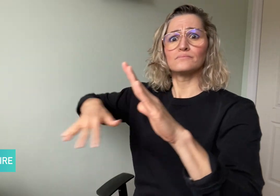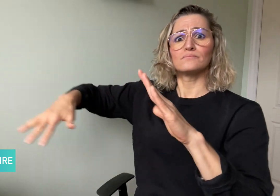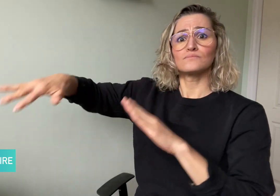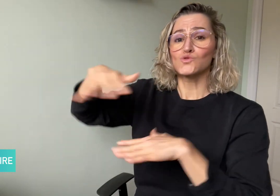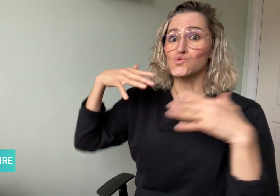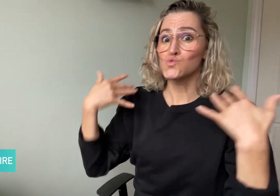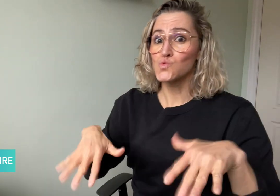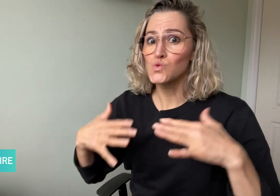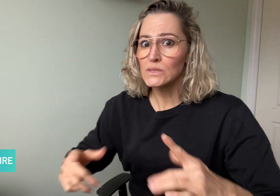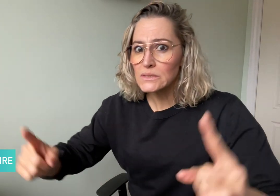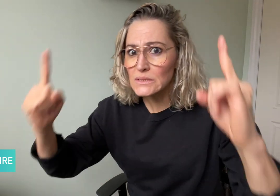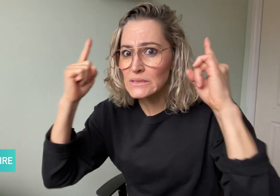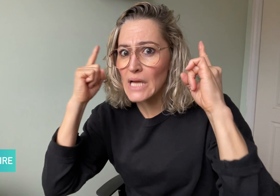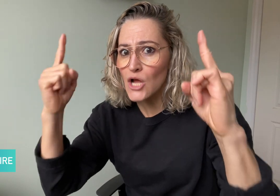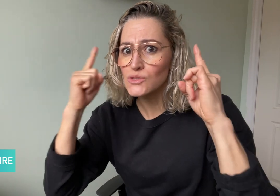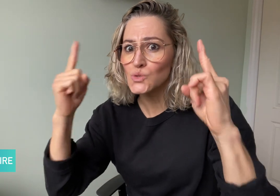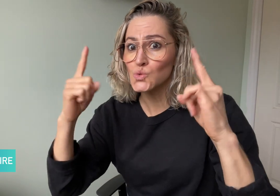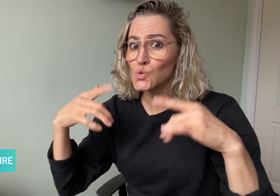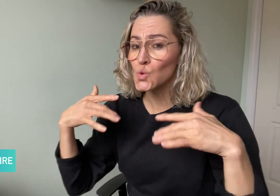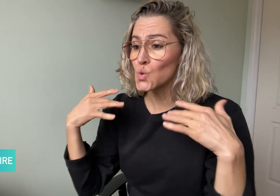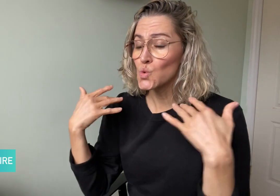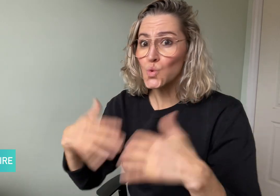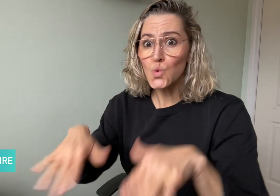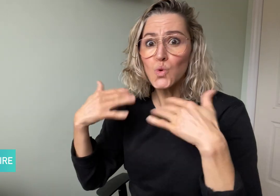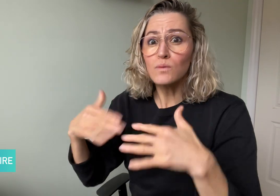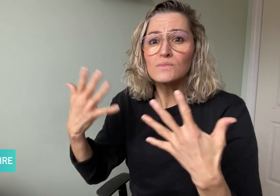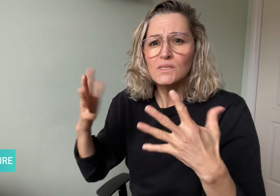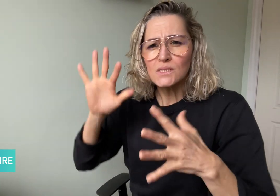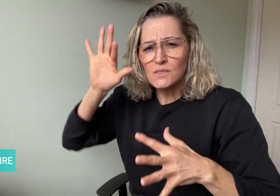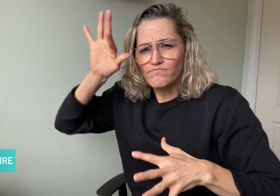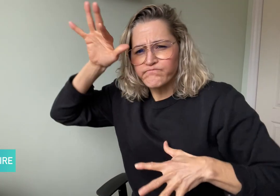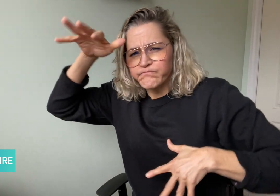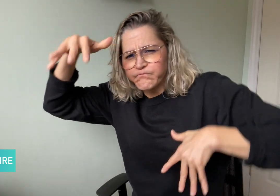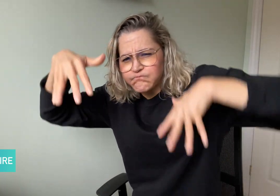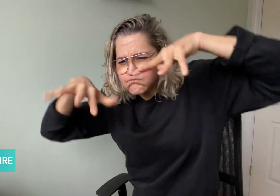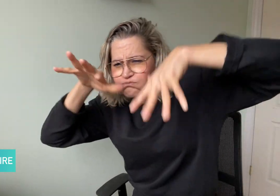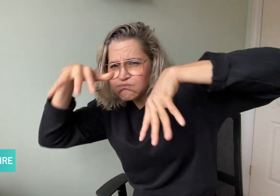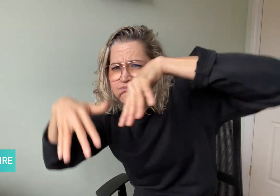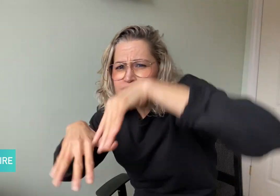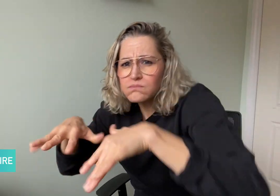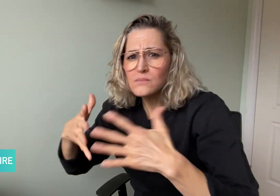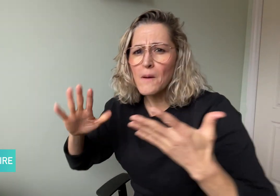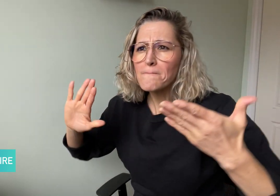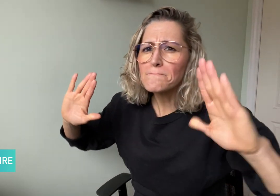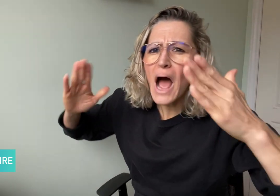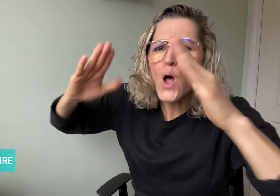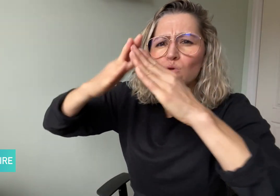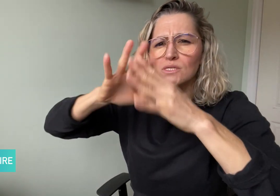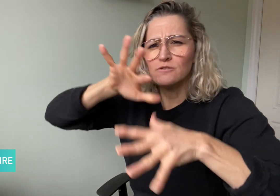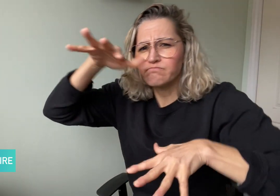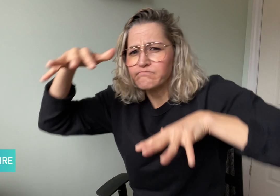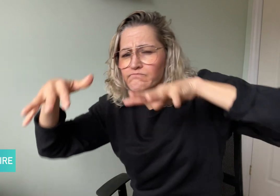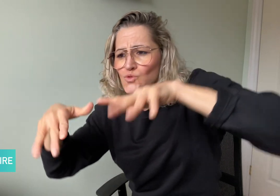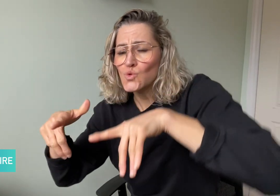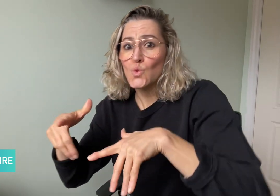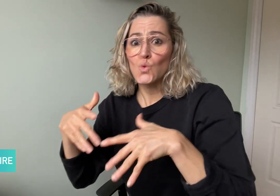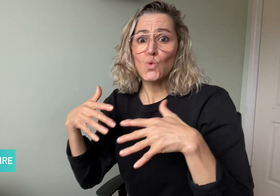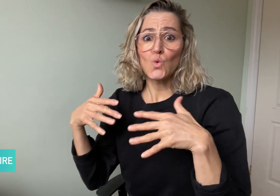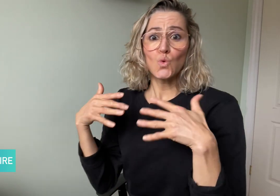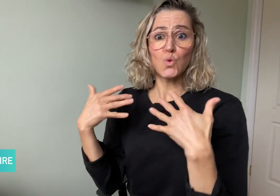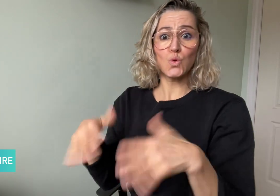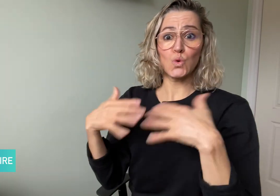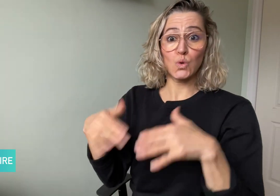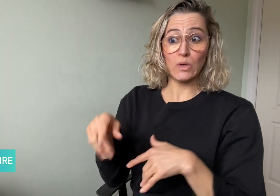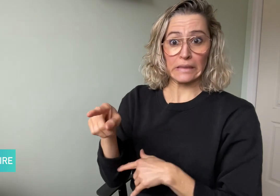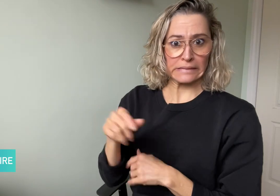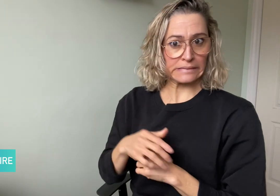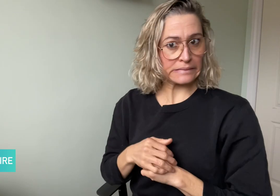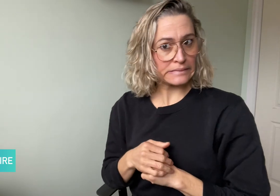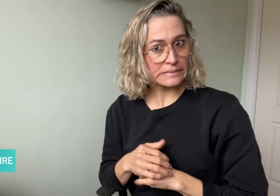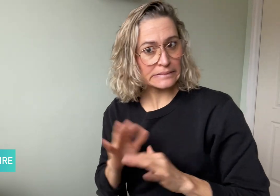home is dangerous, as it is surrounded by very steep slopes